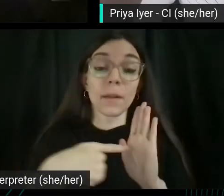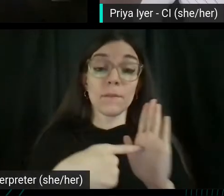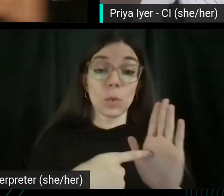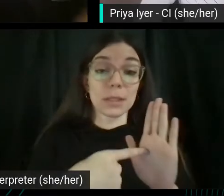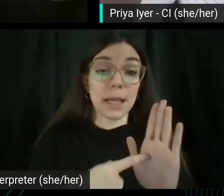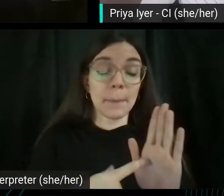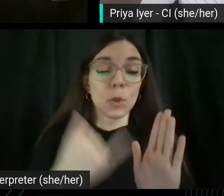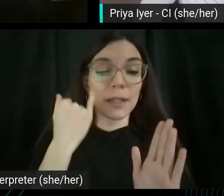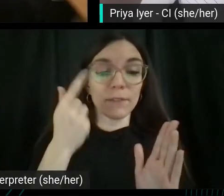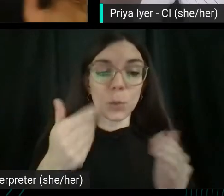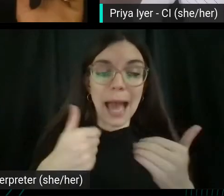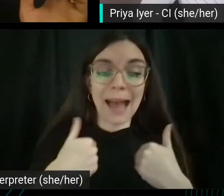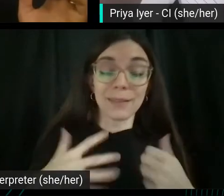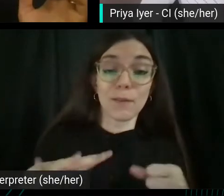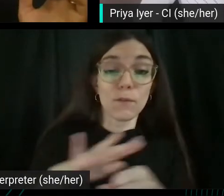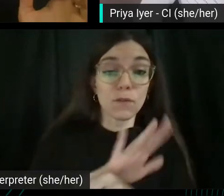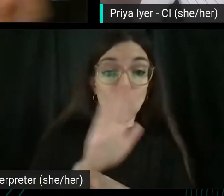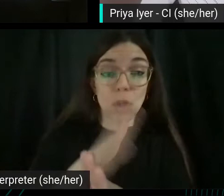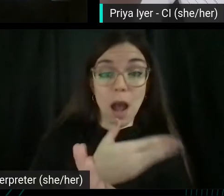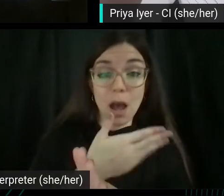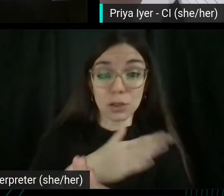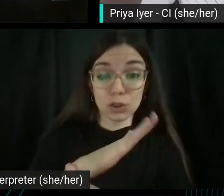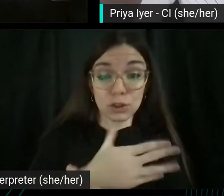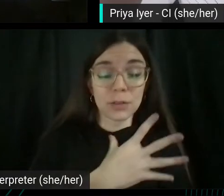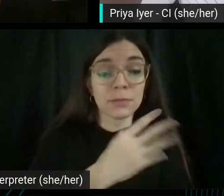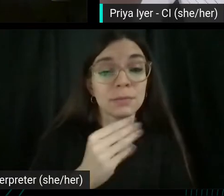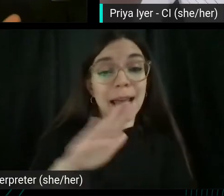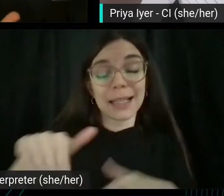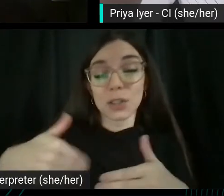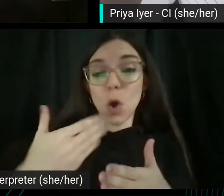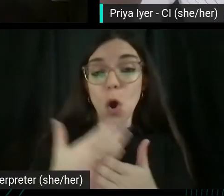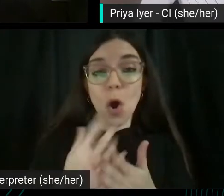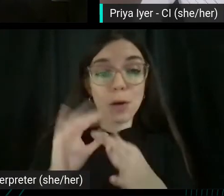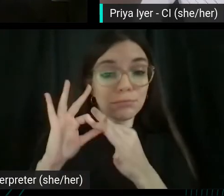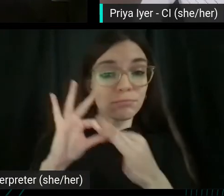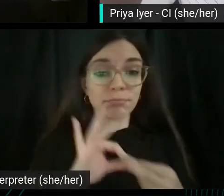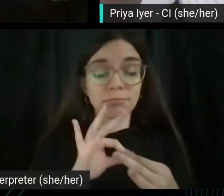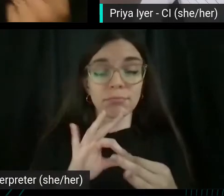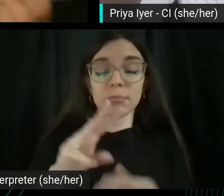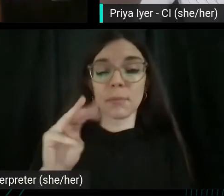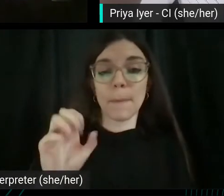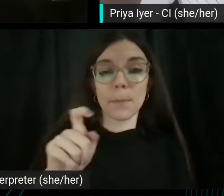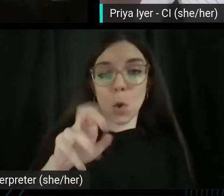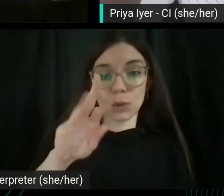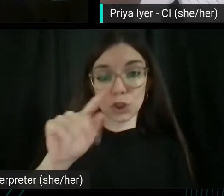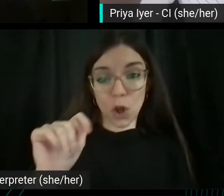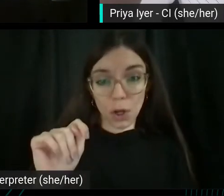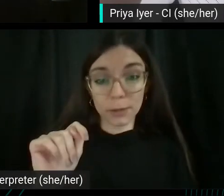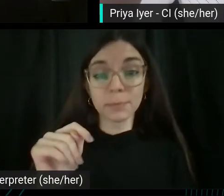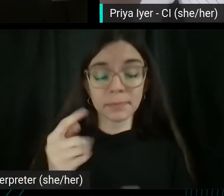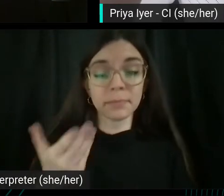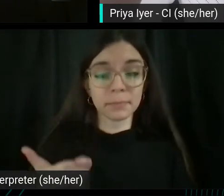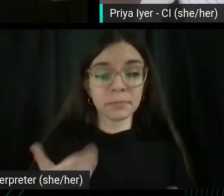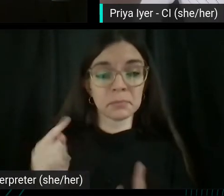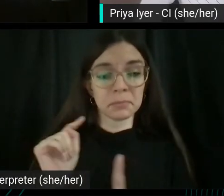a full concert and it's called and it's all about, it's all to do with Mozart, but it doesn't have Mozart in that title tag start with that.